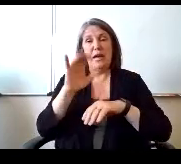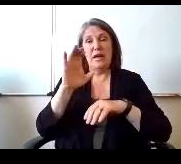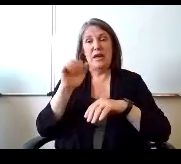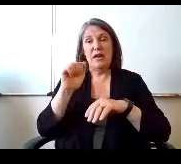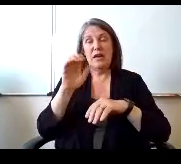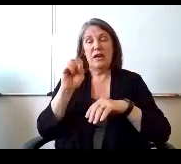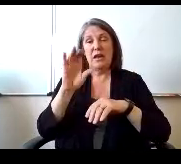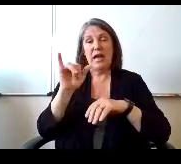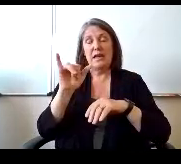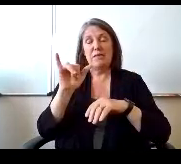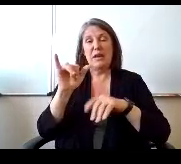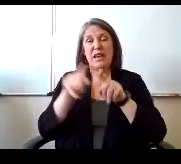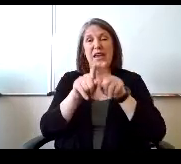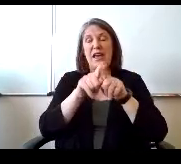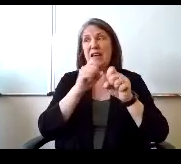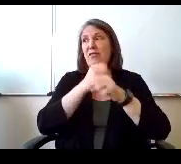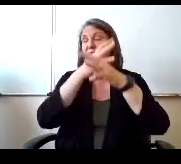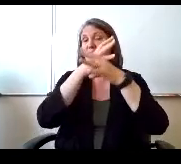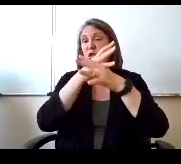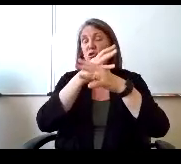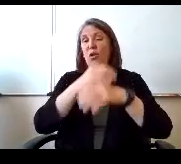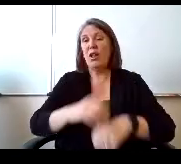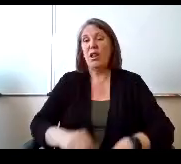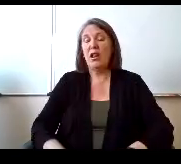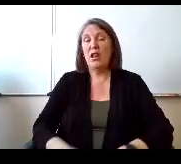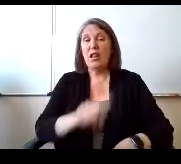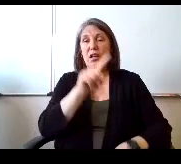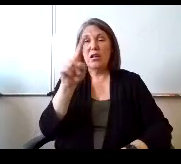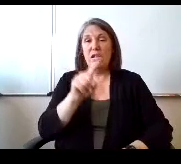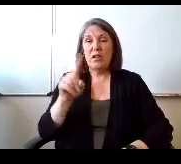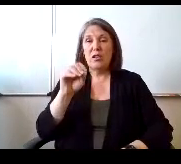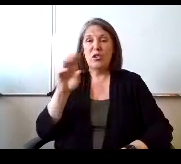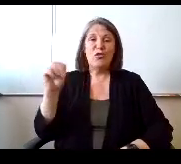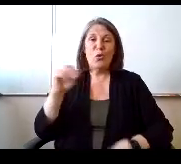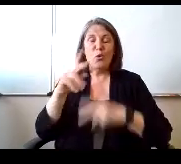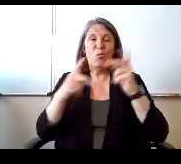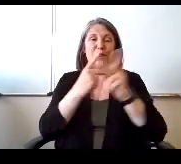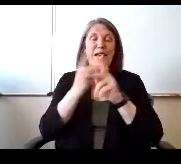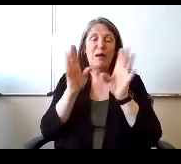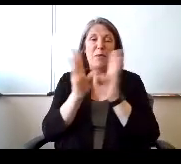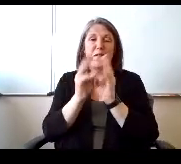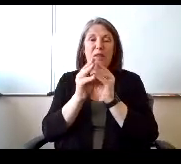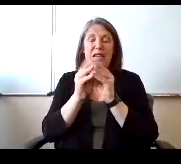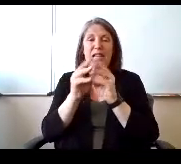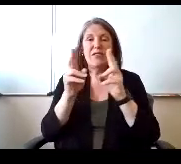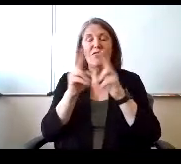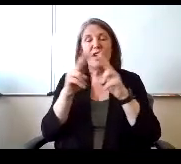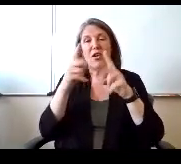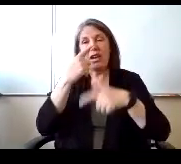As a virtual zoom type meeting, they're very interesting.